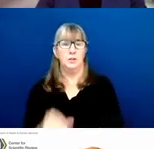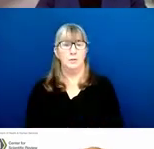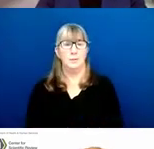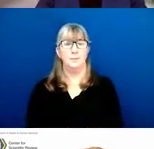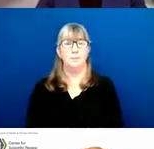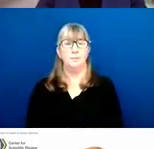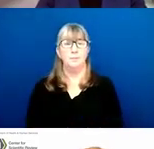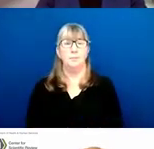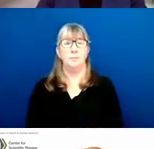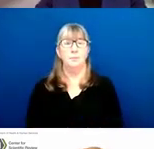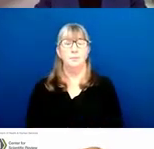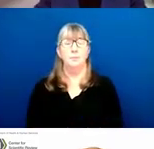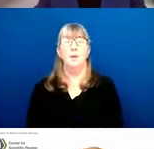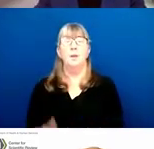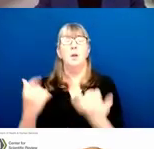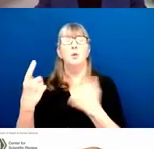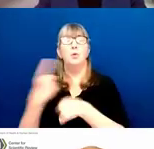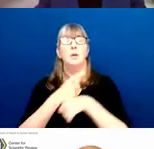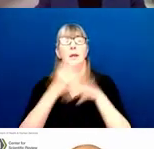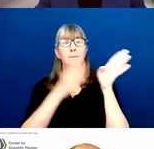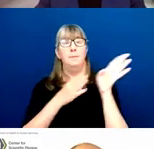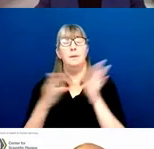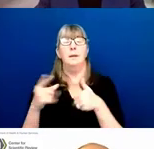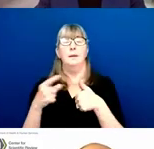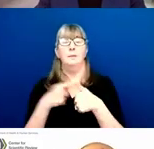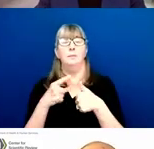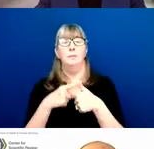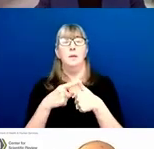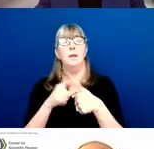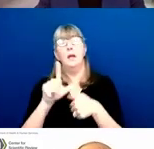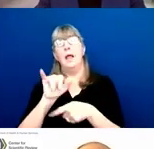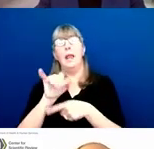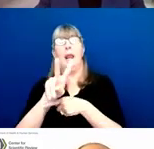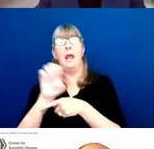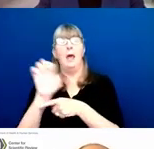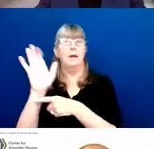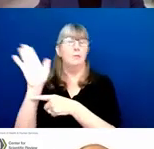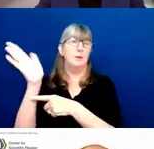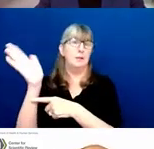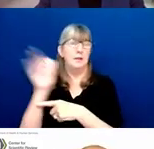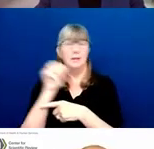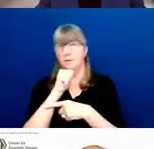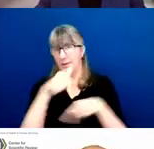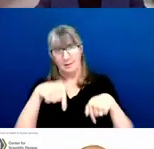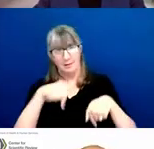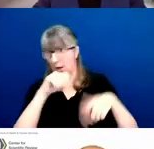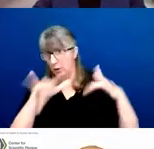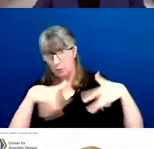Our format today is a live presentation. This is not a recording. This is live,